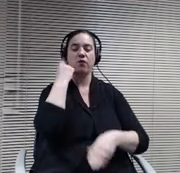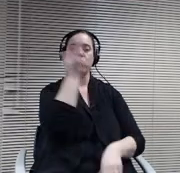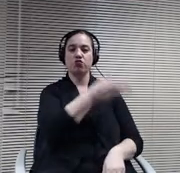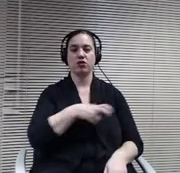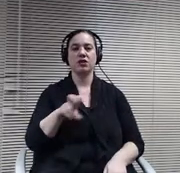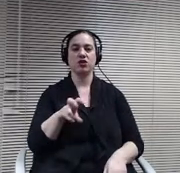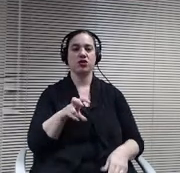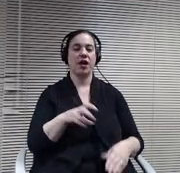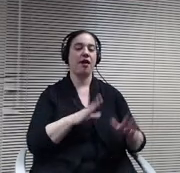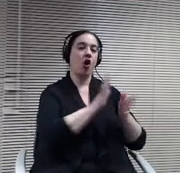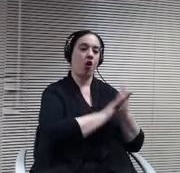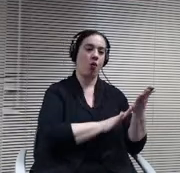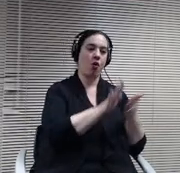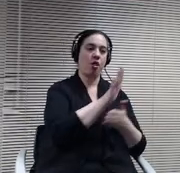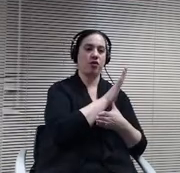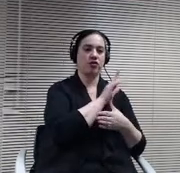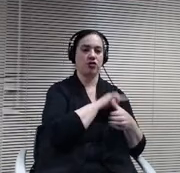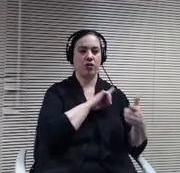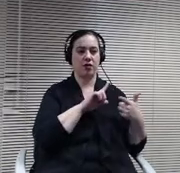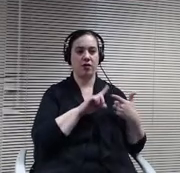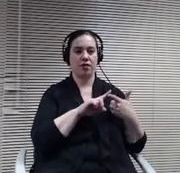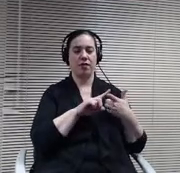independent living, recreation and leisure and community.